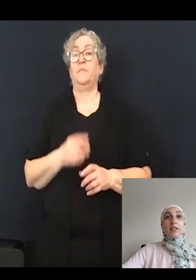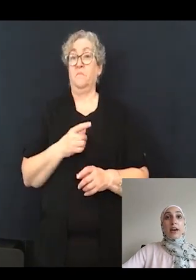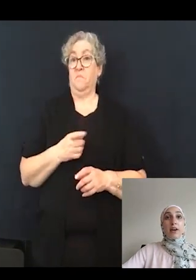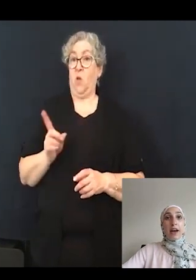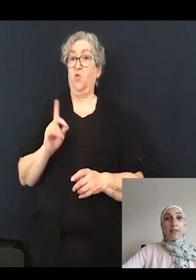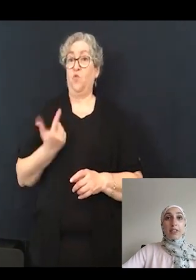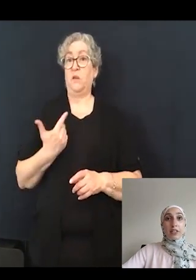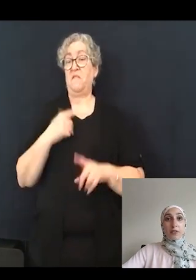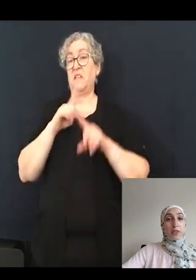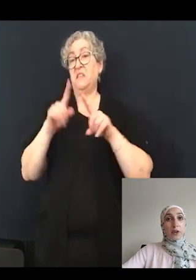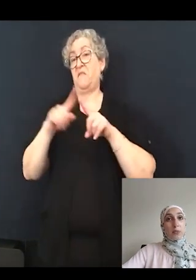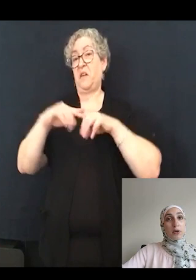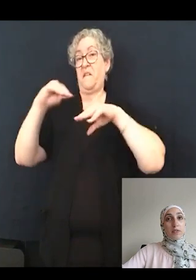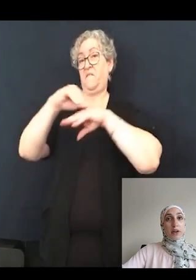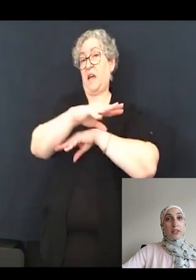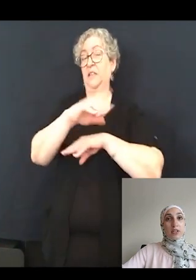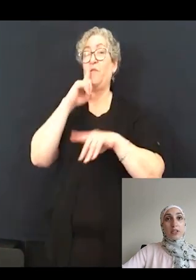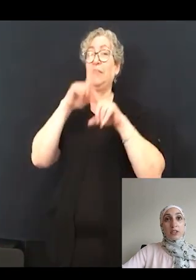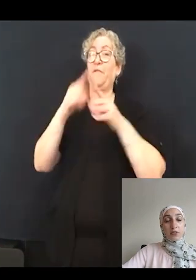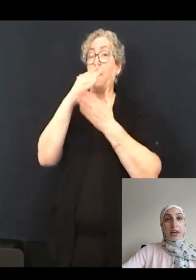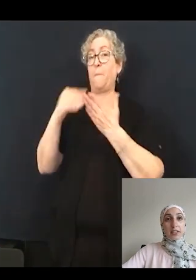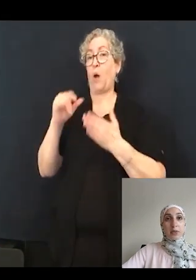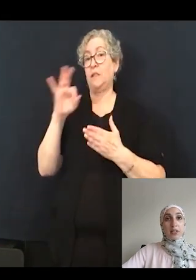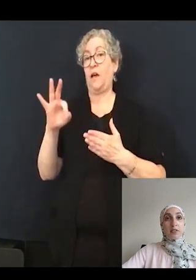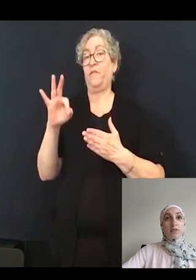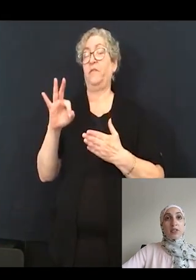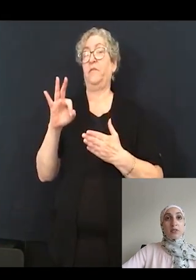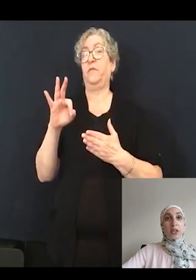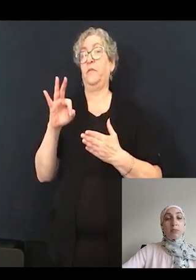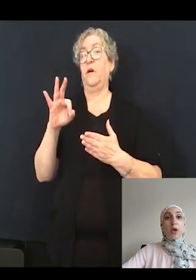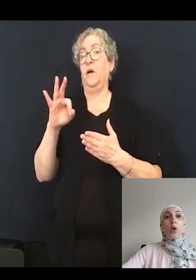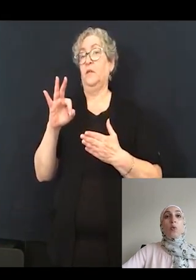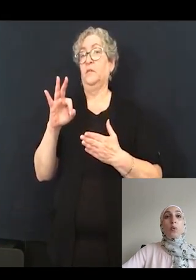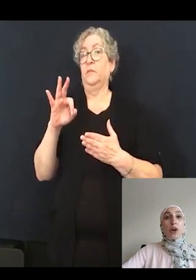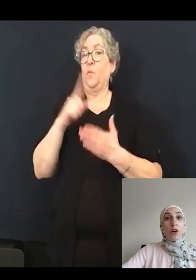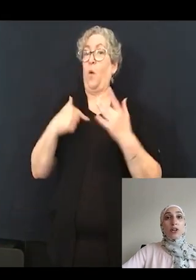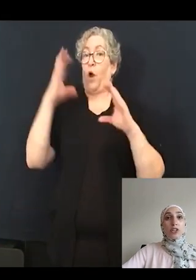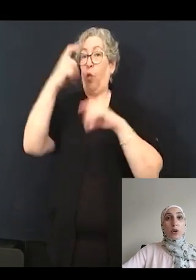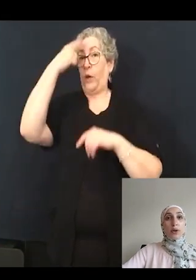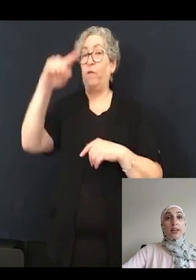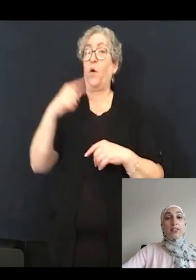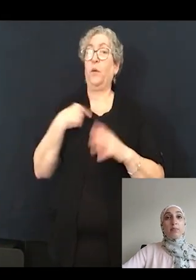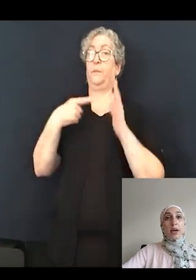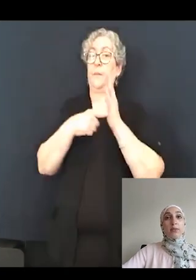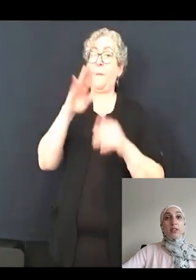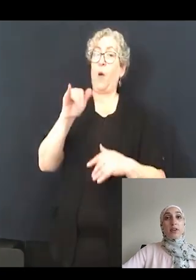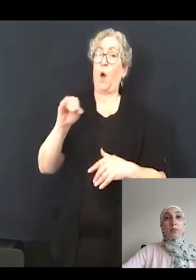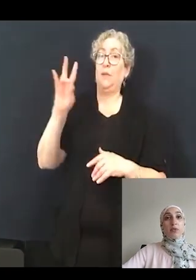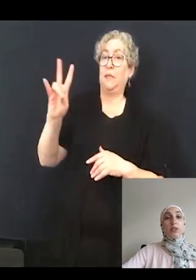different therapeutic effects on different aspects of the phenotype, what we are showing is the MYO7A mutants are responding